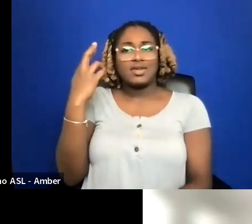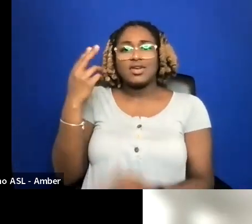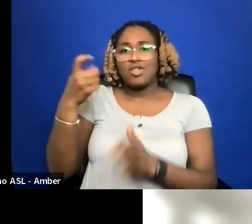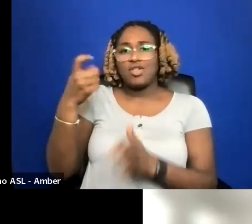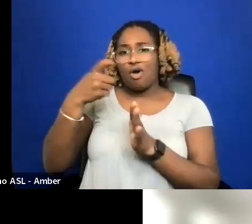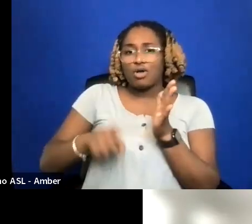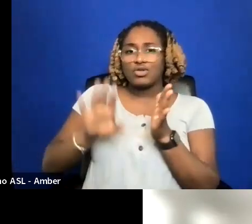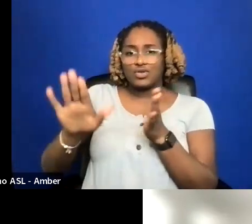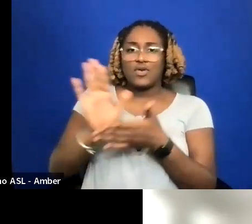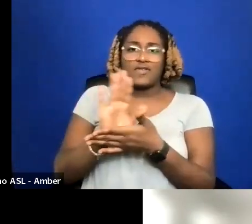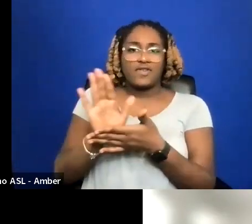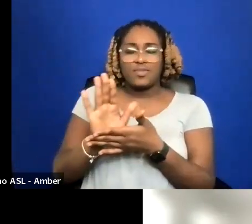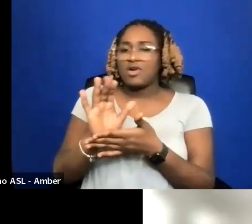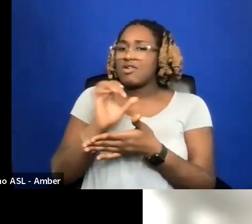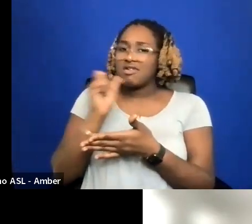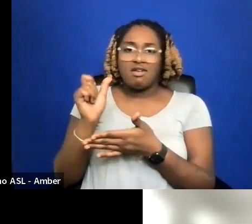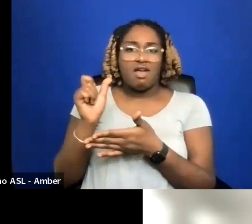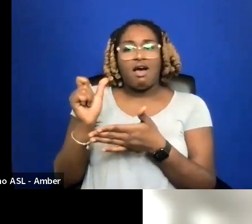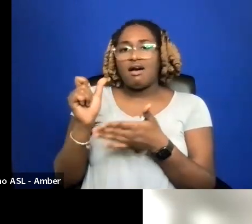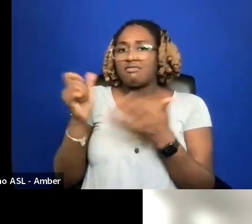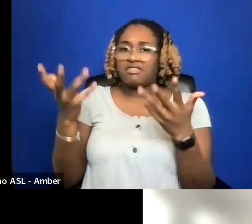ARE NOT OVER JUST BECAUSE PRODUCTION IS.